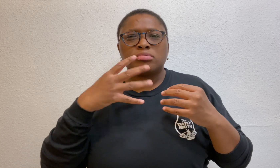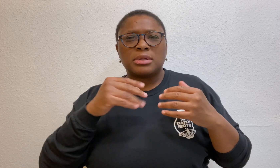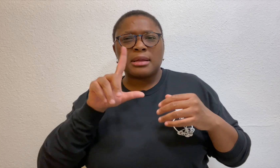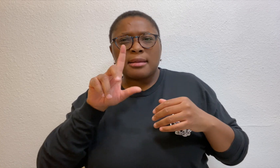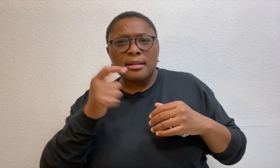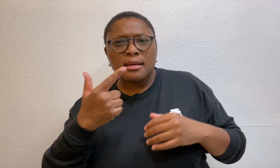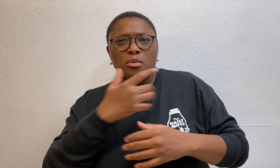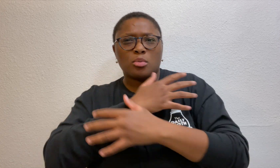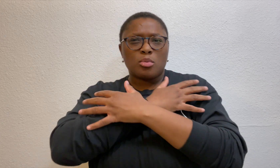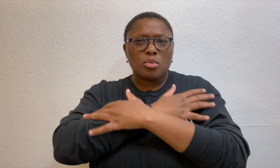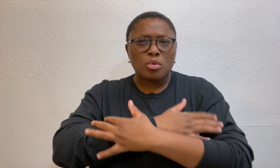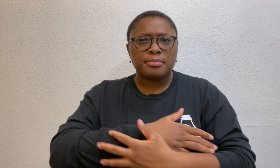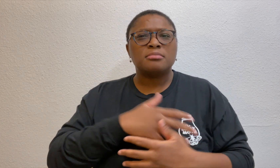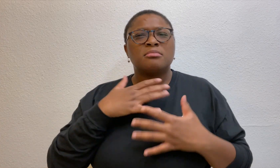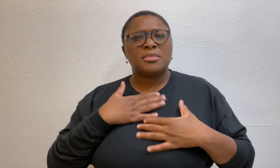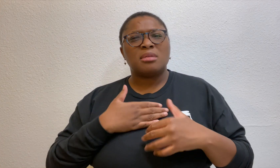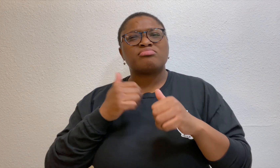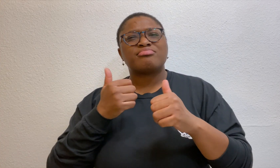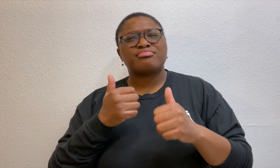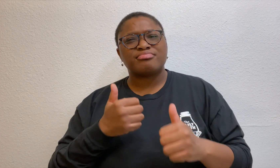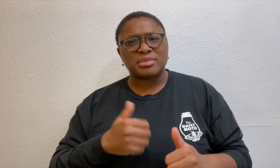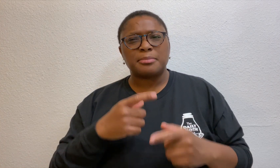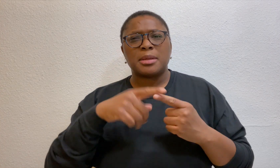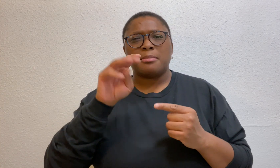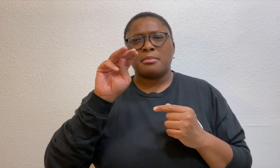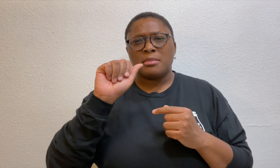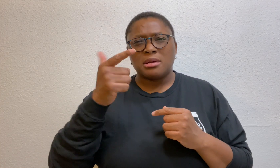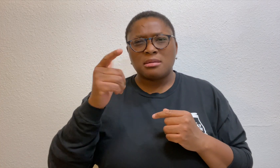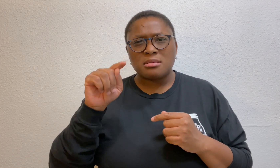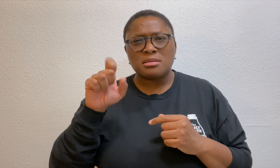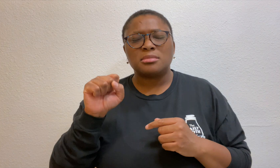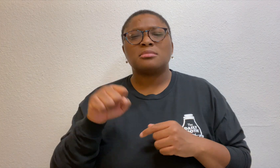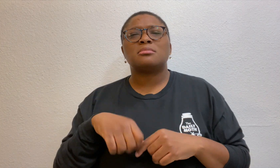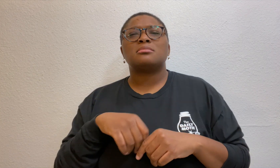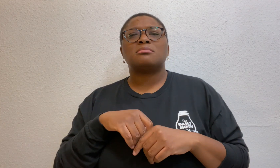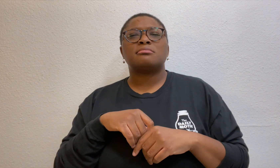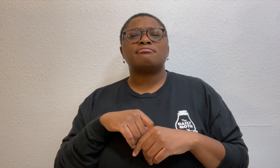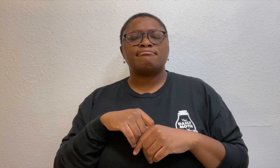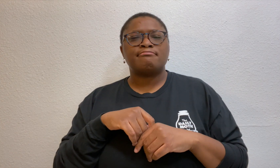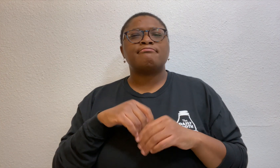His arms and legs were decomposed and there were maggots.